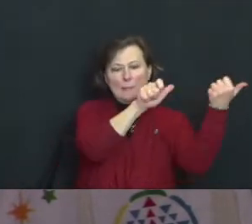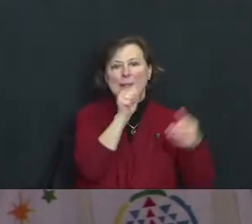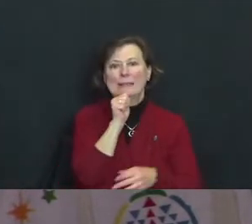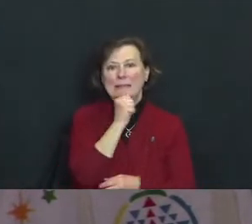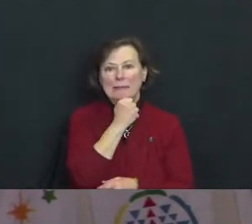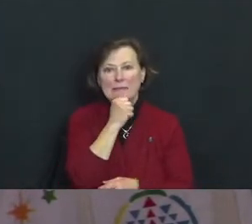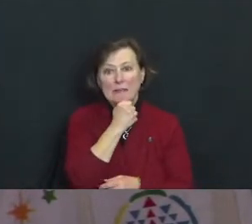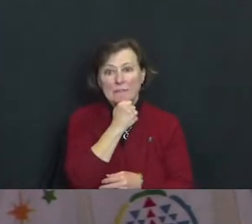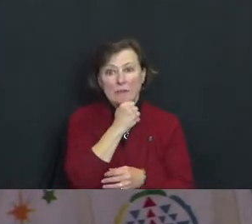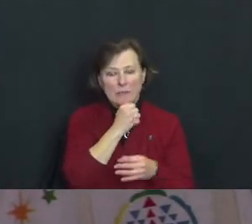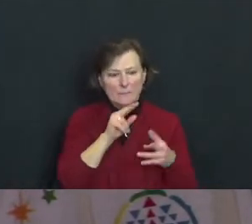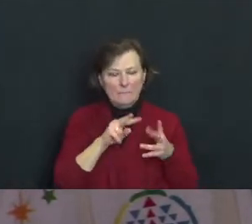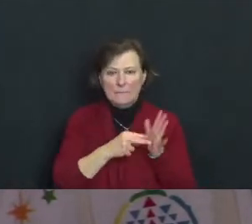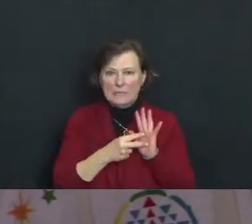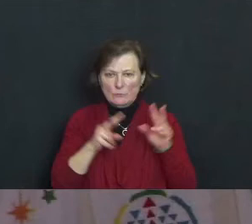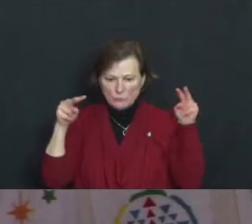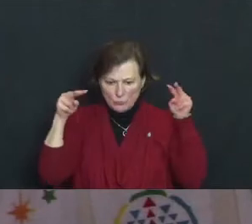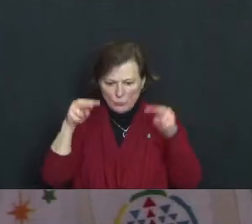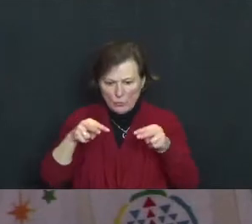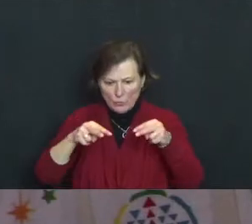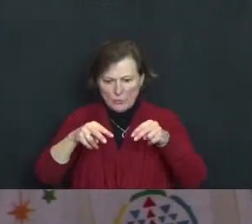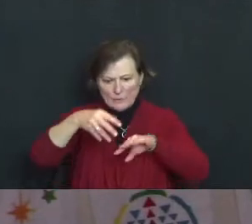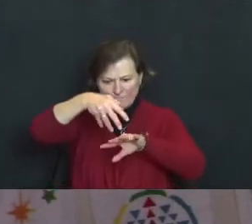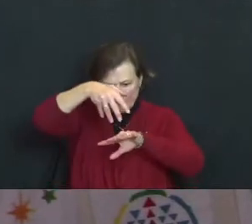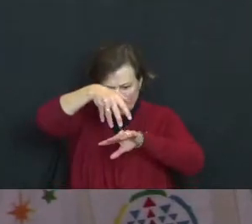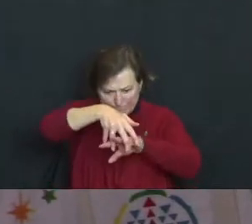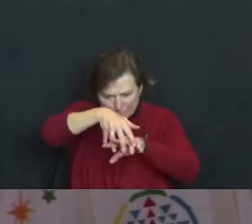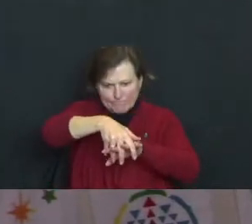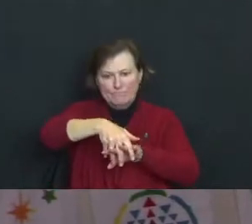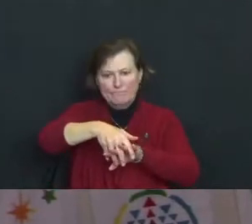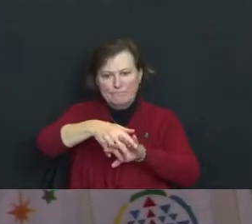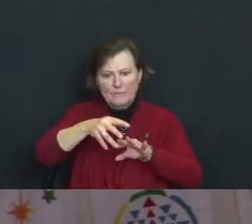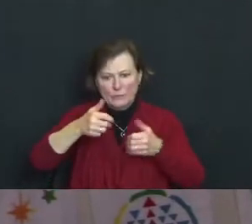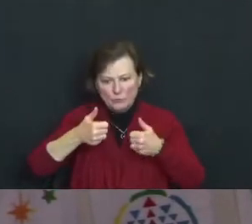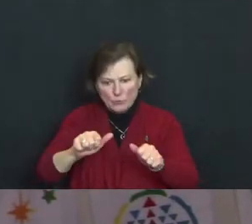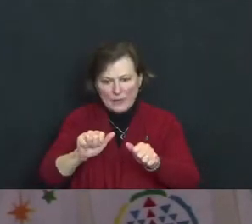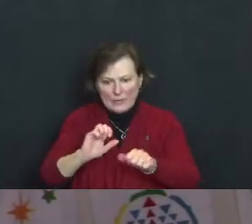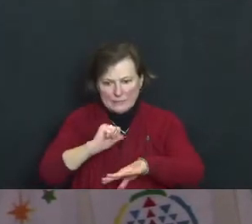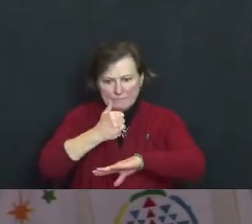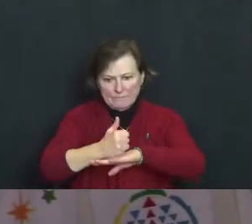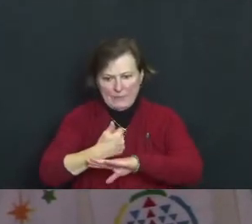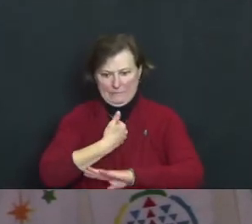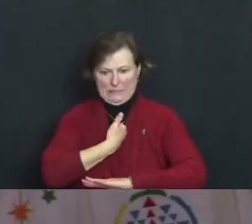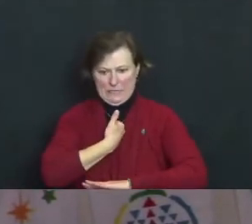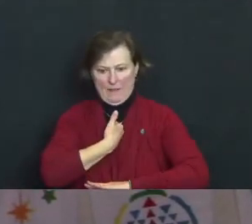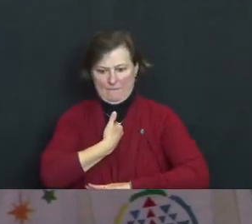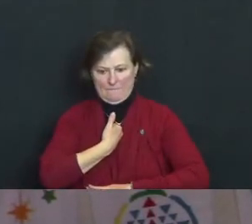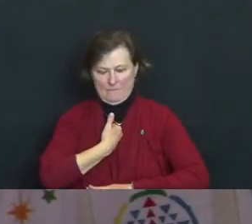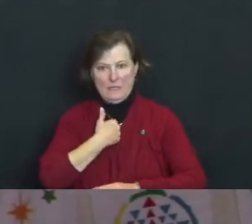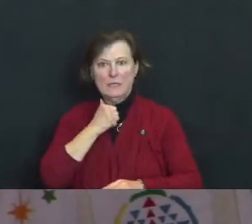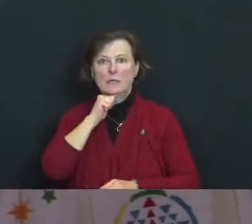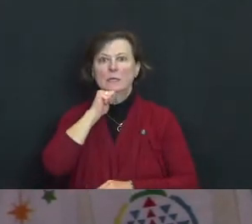believing in, grasping at, and trying to secure a selfhood that does not fundamentally exist.